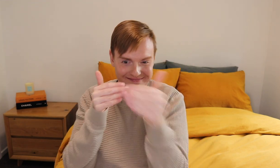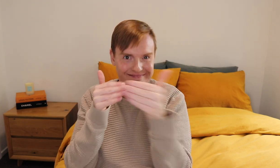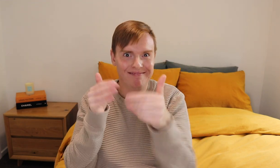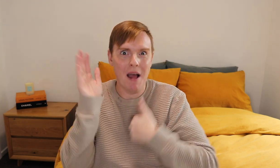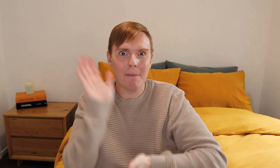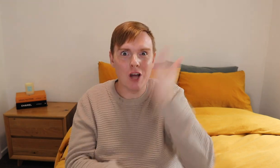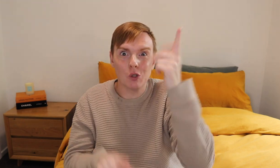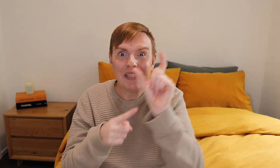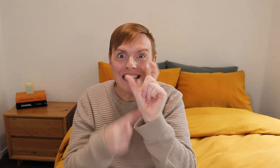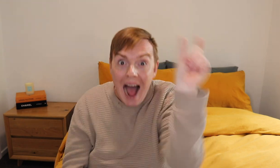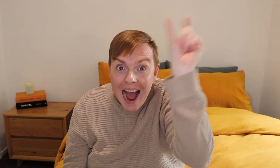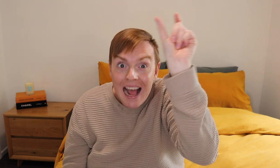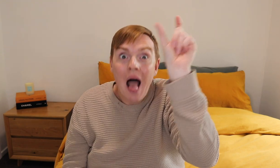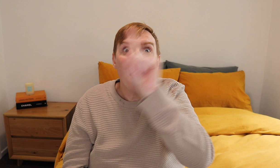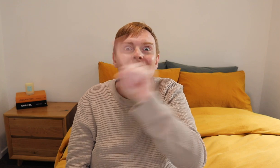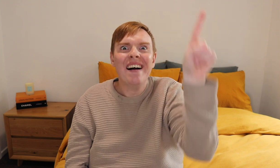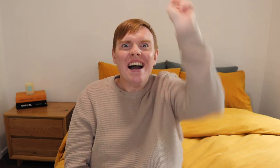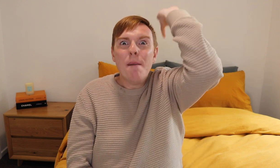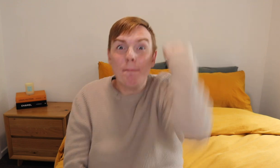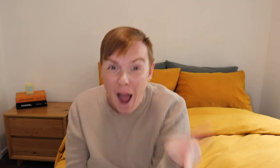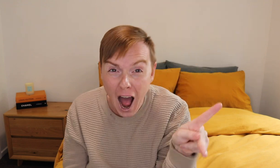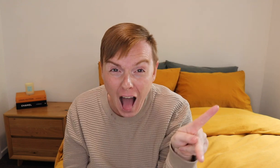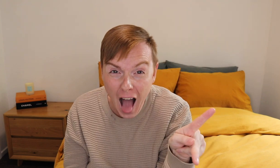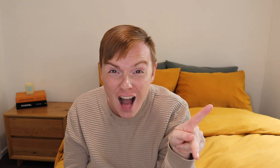I'm going to Cairns then Perth!